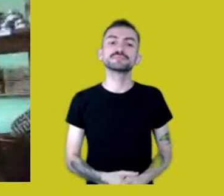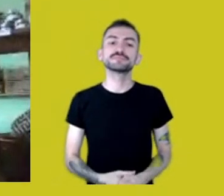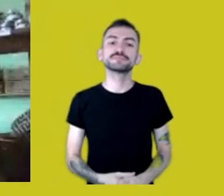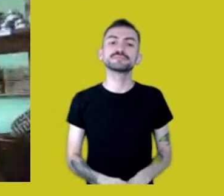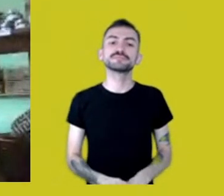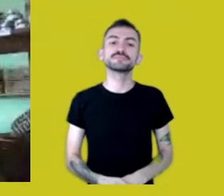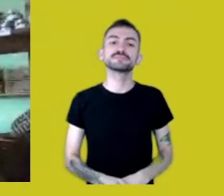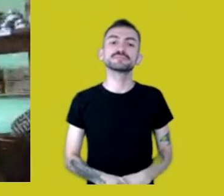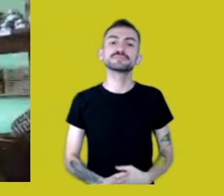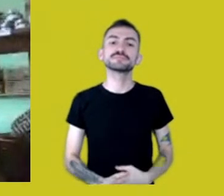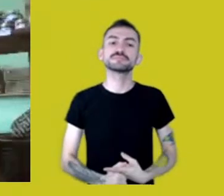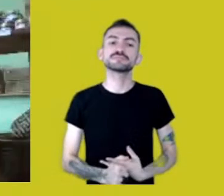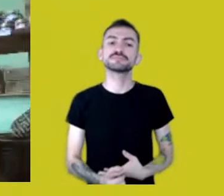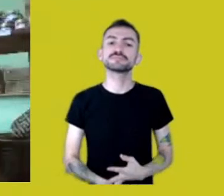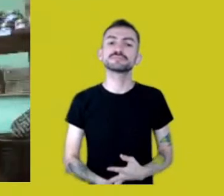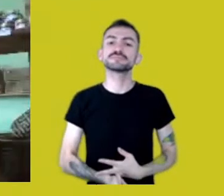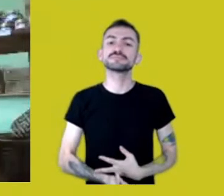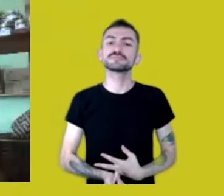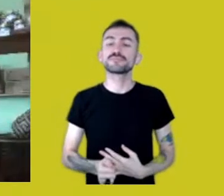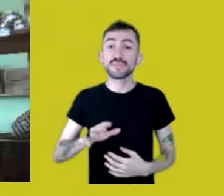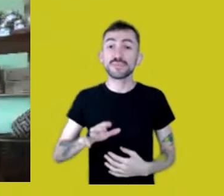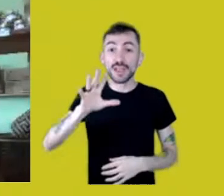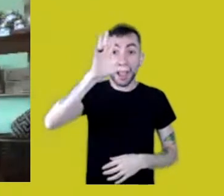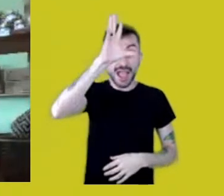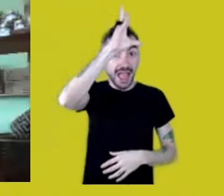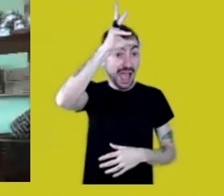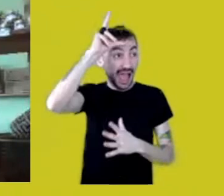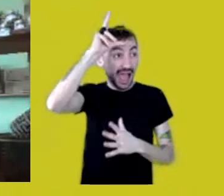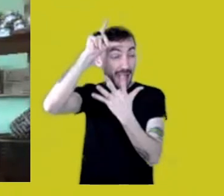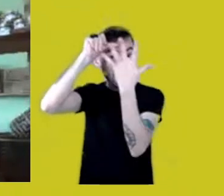The Amazon basin is being destroyed,